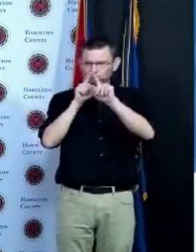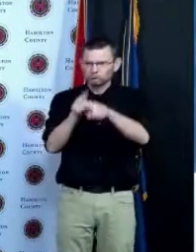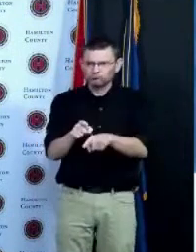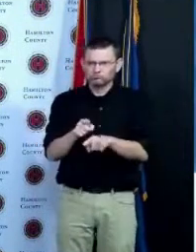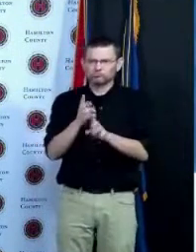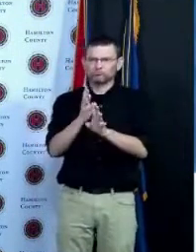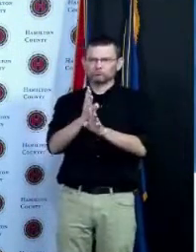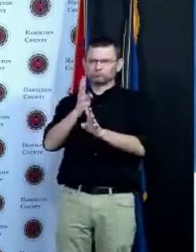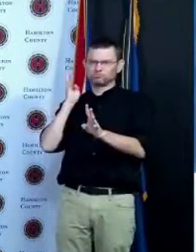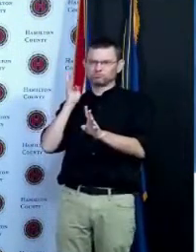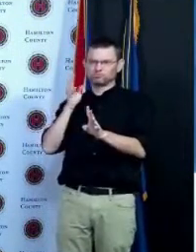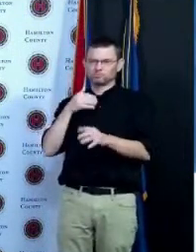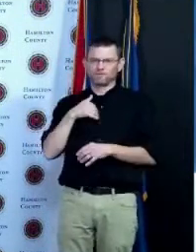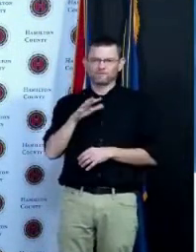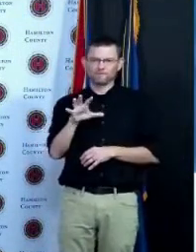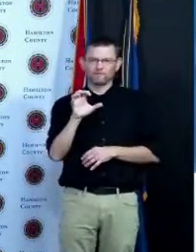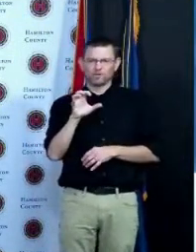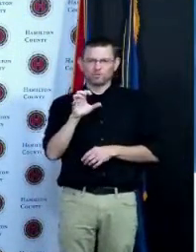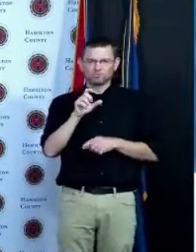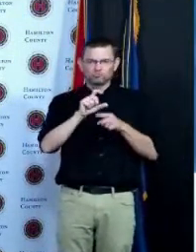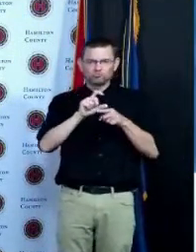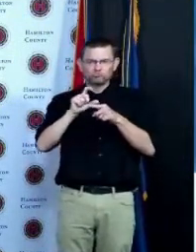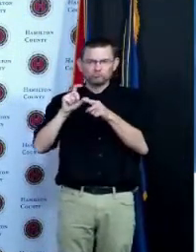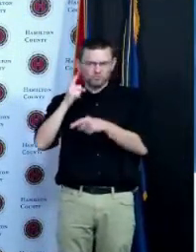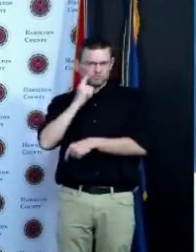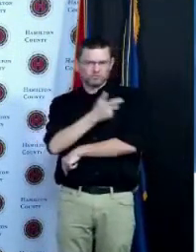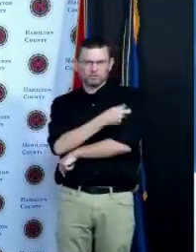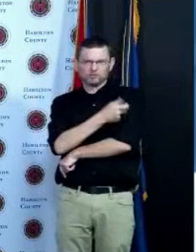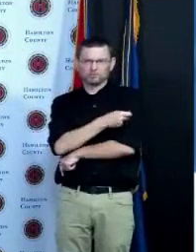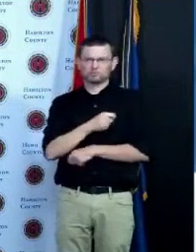my wife and I said why don't we go there about seven or eight o'clock in the morning it was going